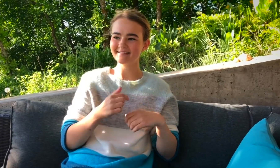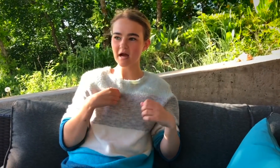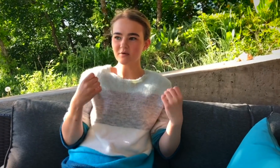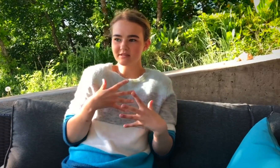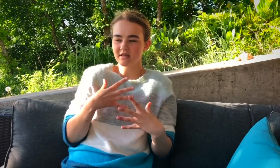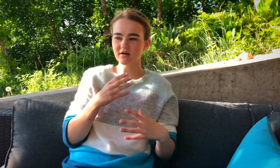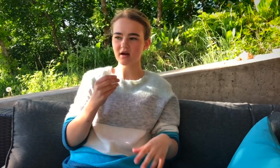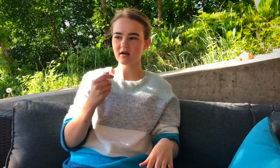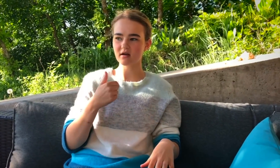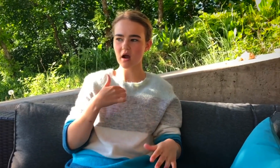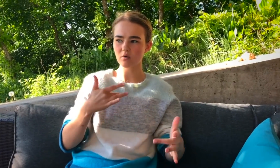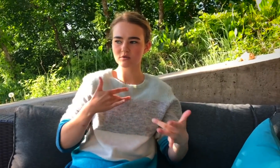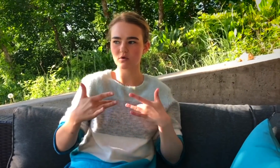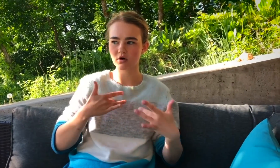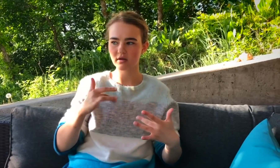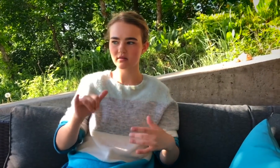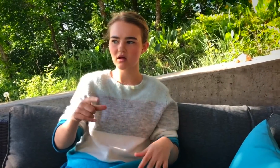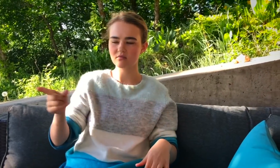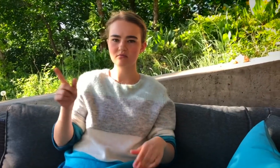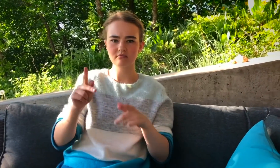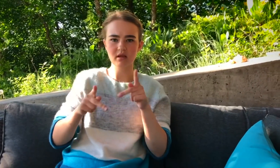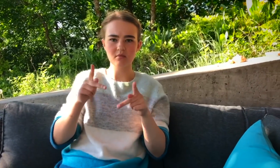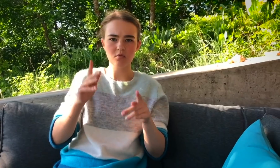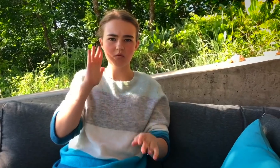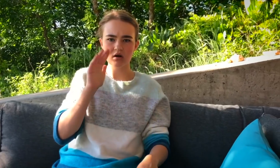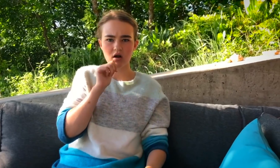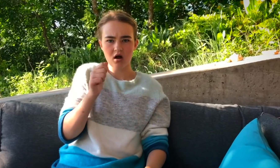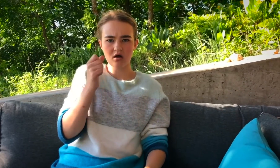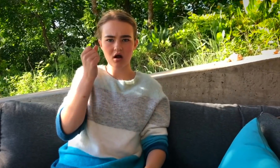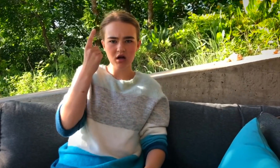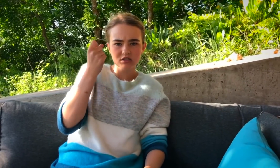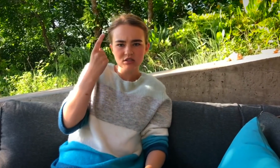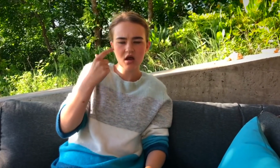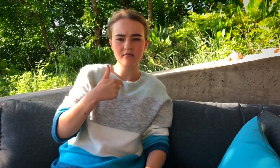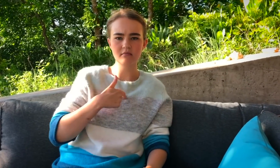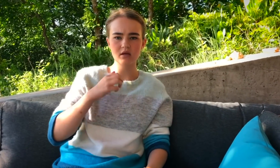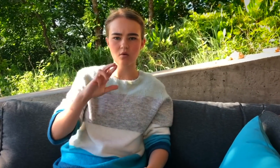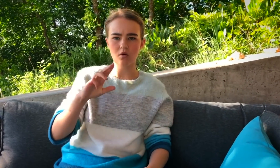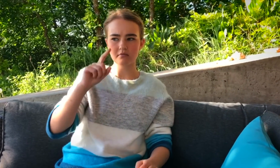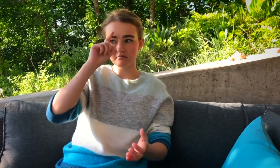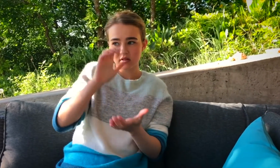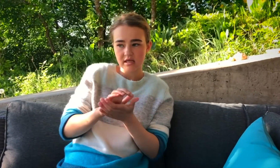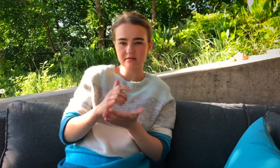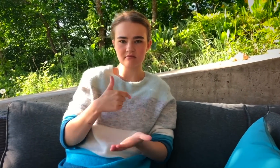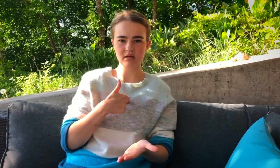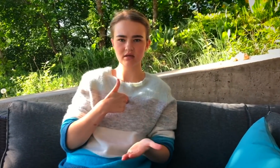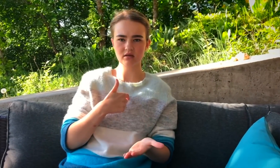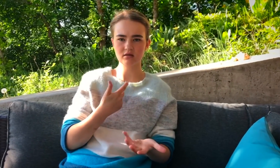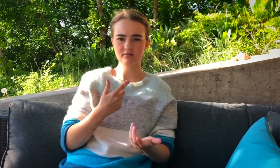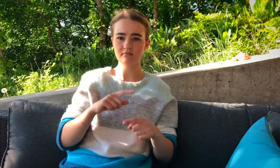I WAS SCARED AND I WAS WORRIED, THAT PEOPLE WOULD NOT UNDERSTAND ME OR BELIEVE IN ME.